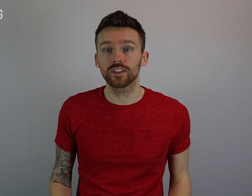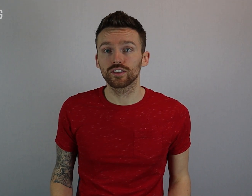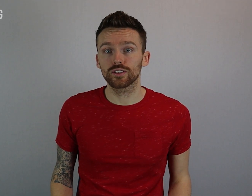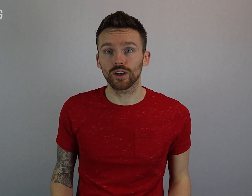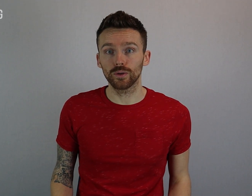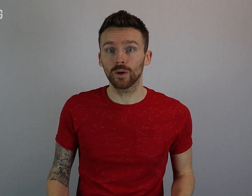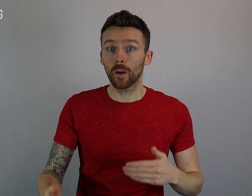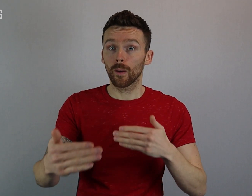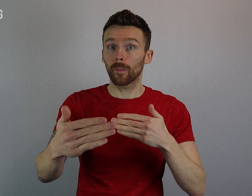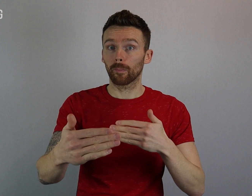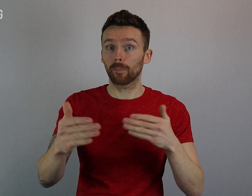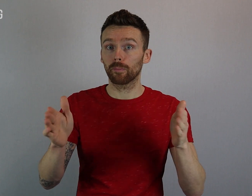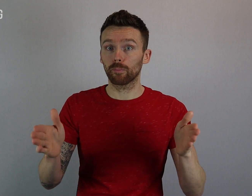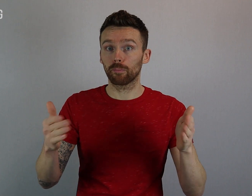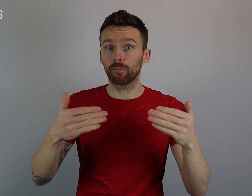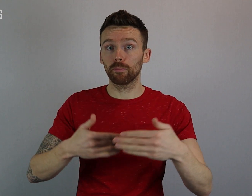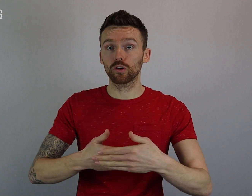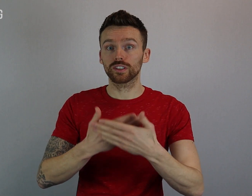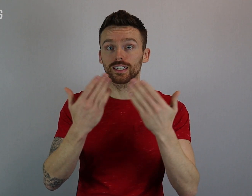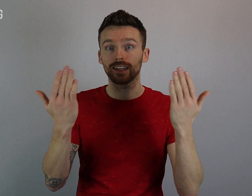So, Boxing Day.